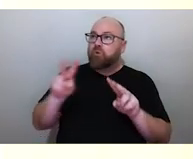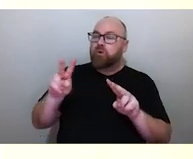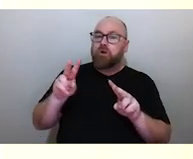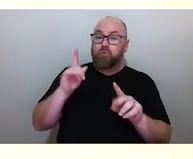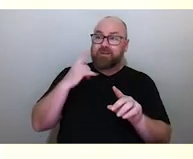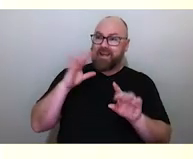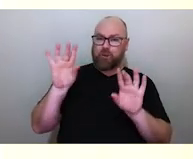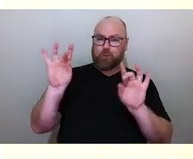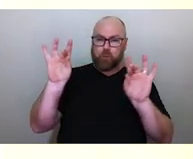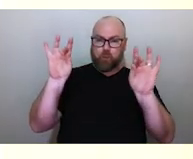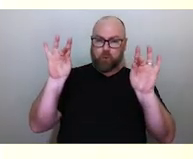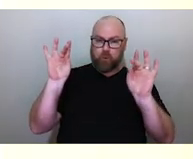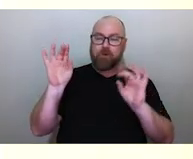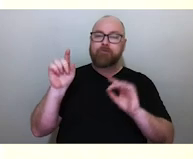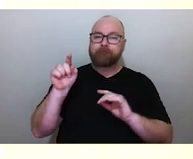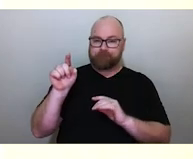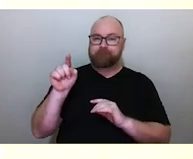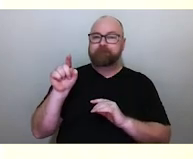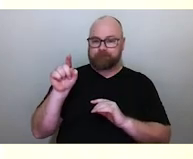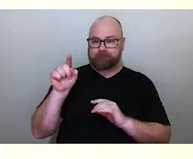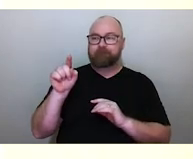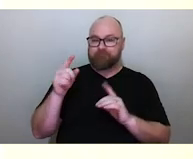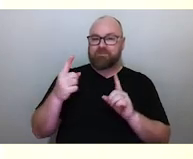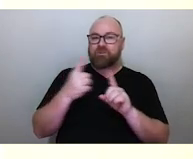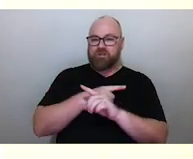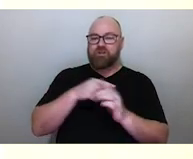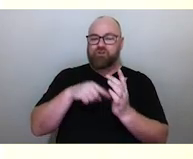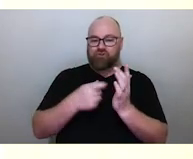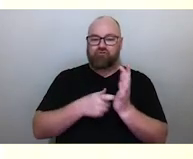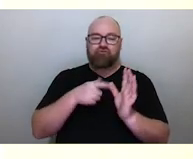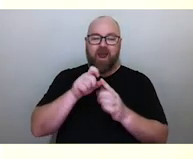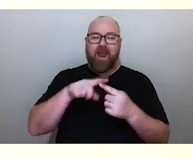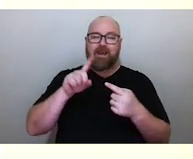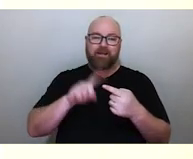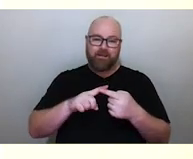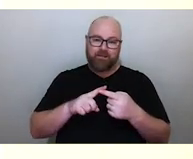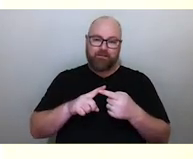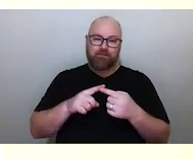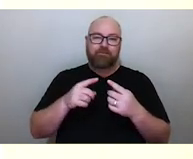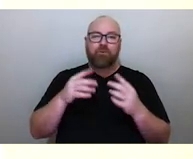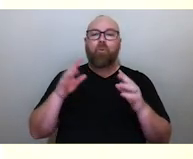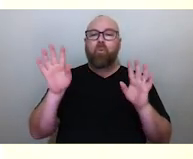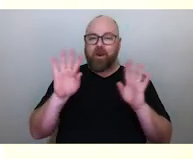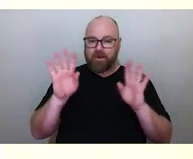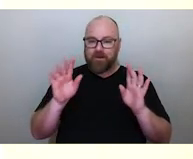you can tell the changing of the trade winds. It's going to bring the wet monsoon season within a few weeks.